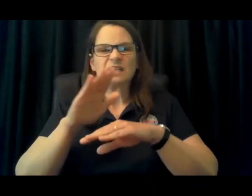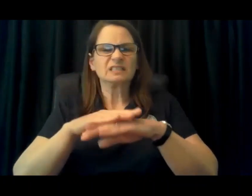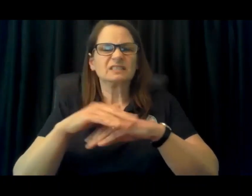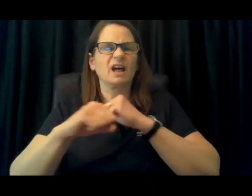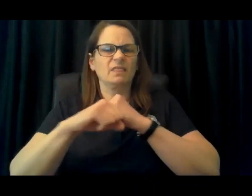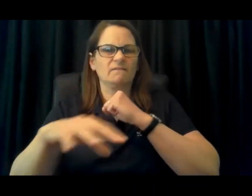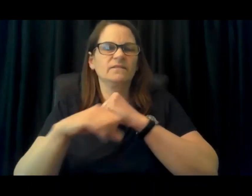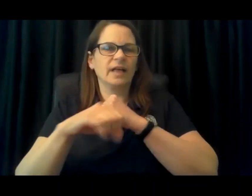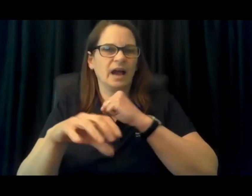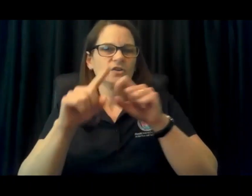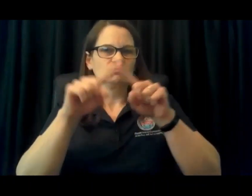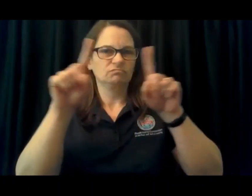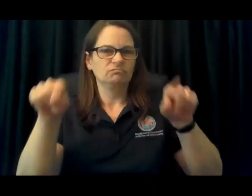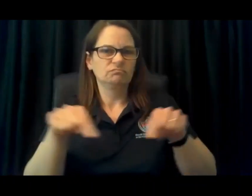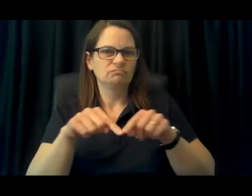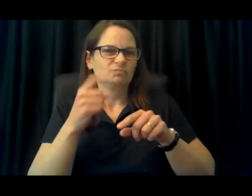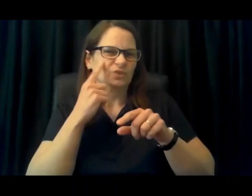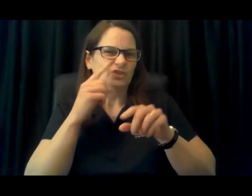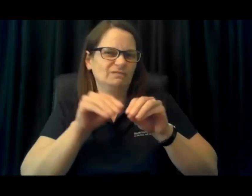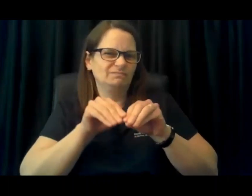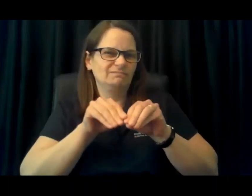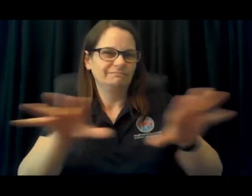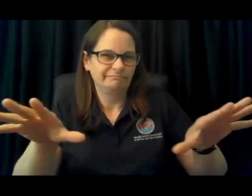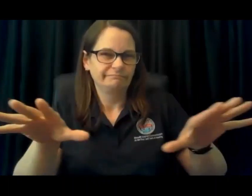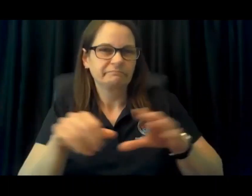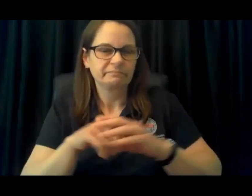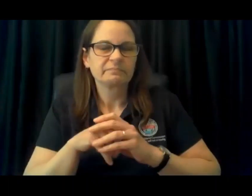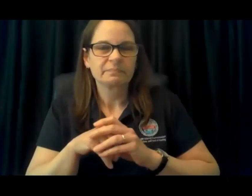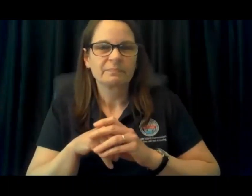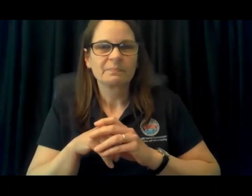The zoom link is on the flyer that you received